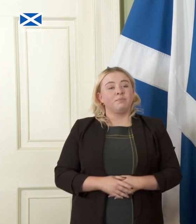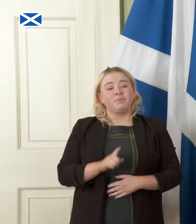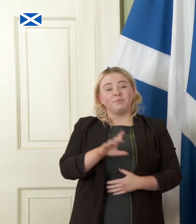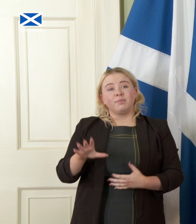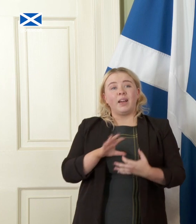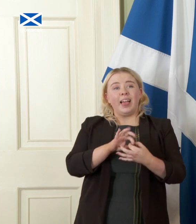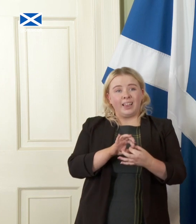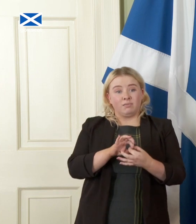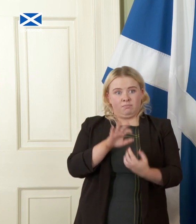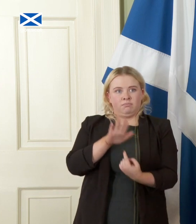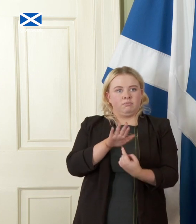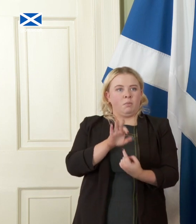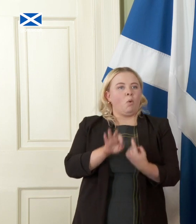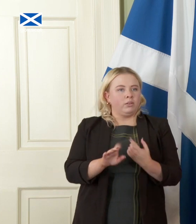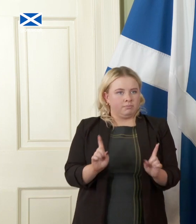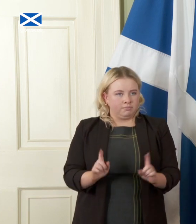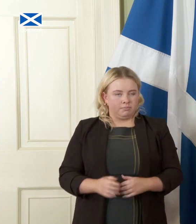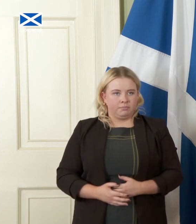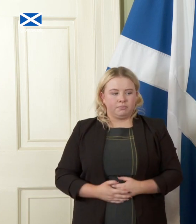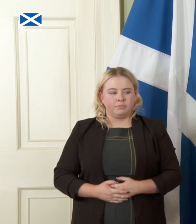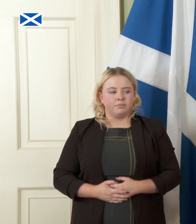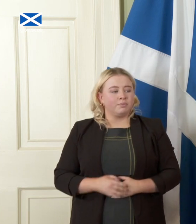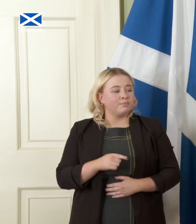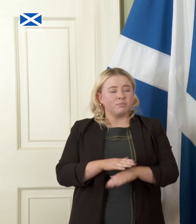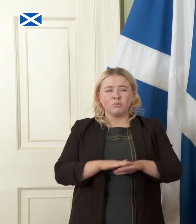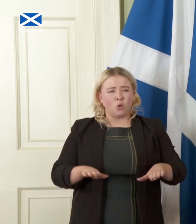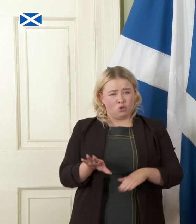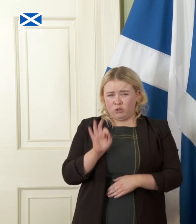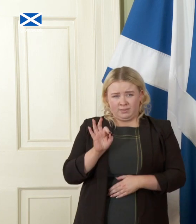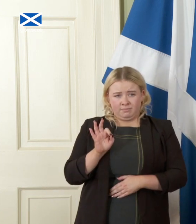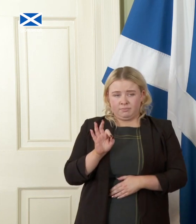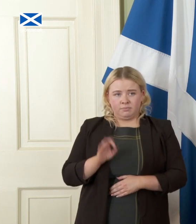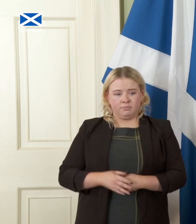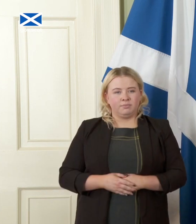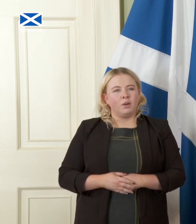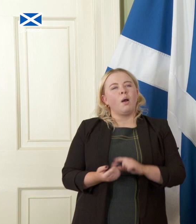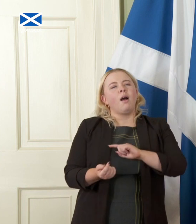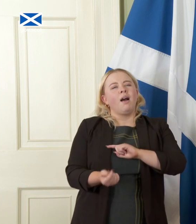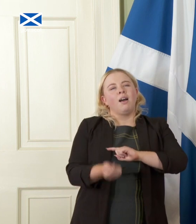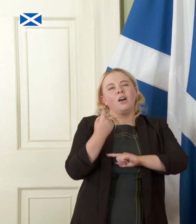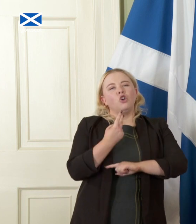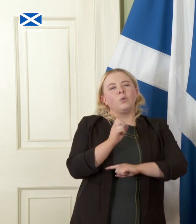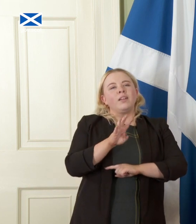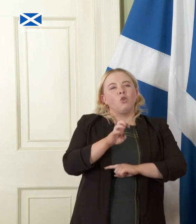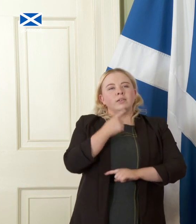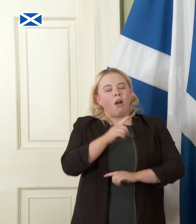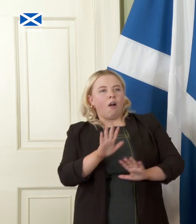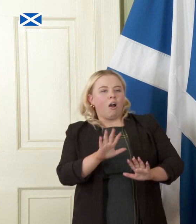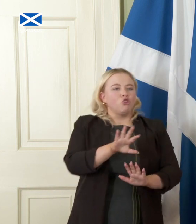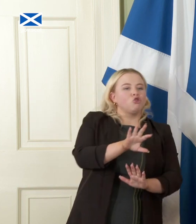an essential point here this is not a choice as it was often framed as in 2014 between certainty